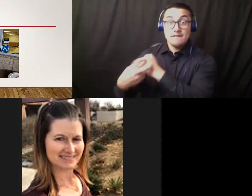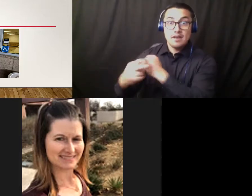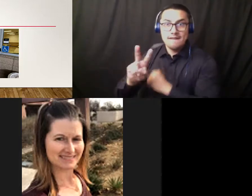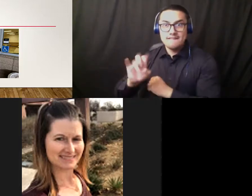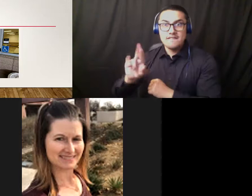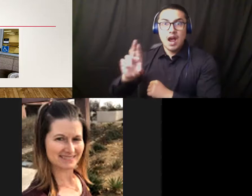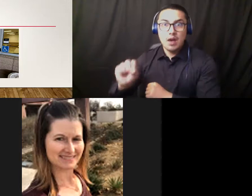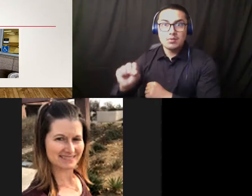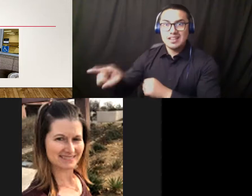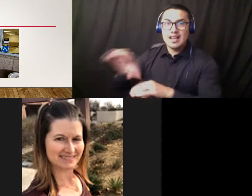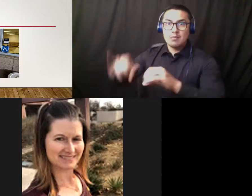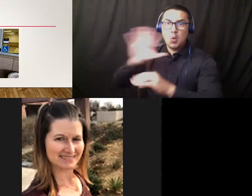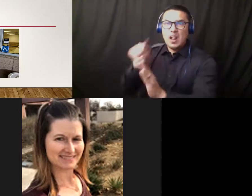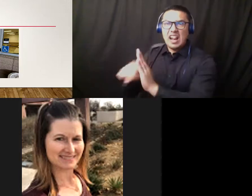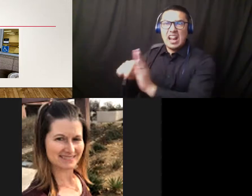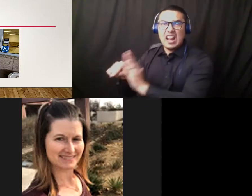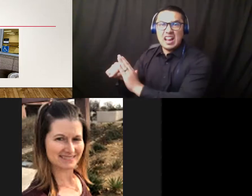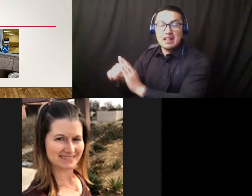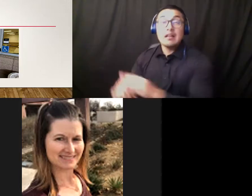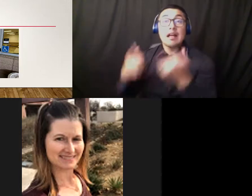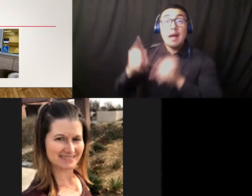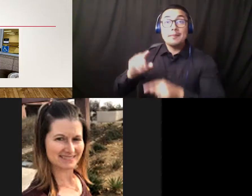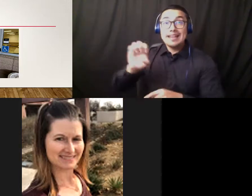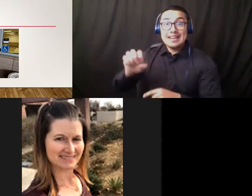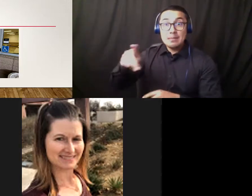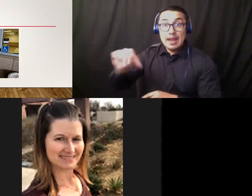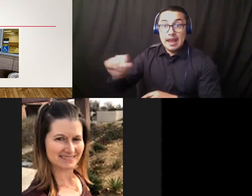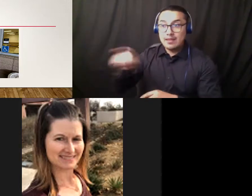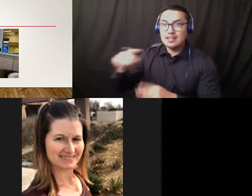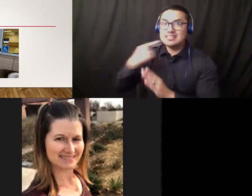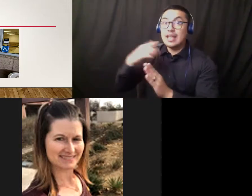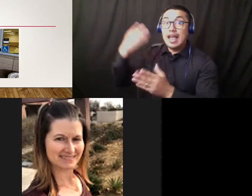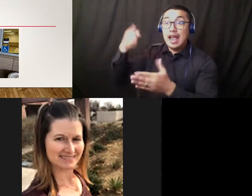list N that it has to be on after it's been approved to kill the uh,